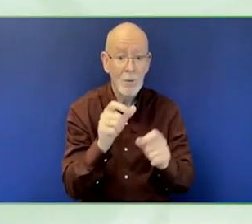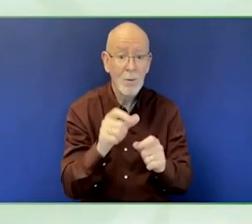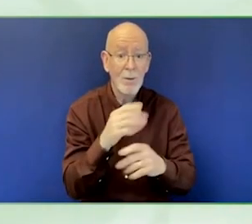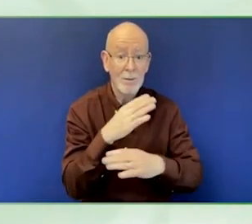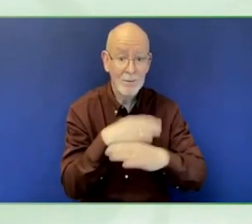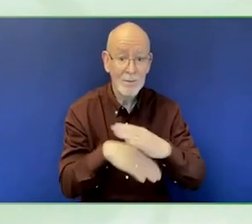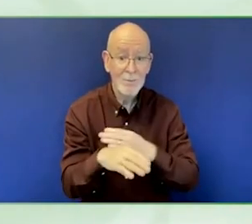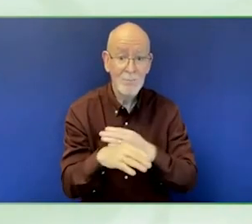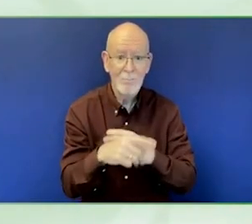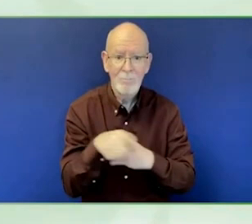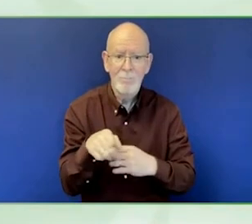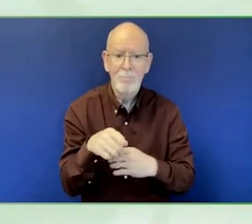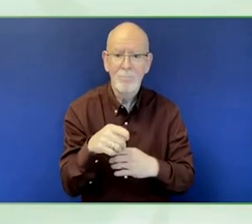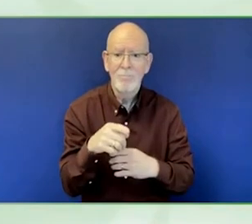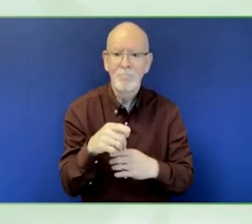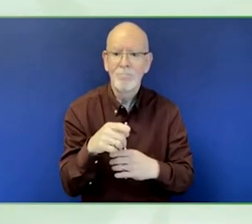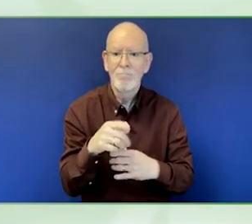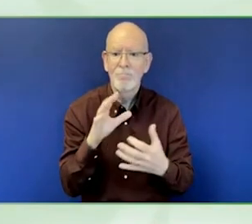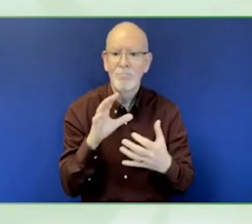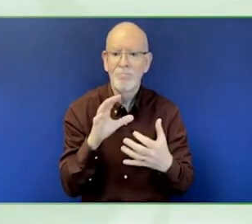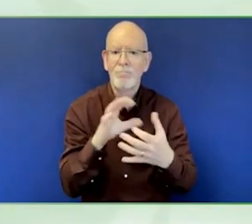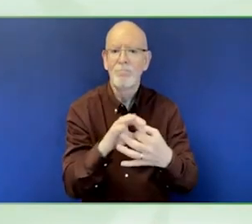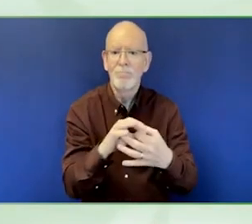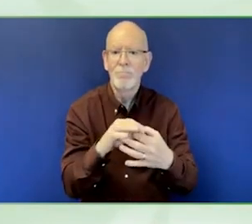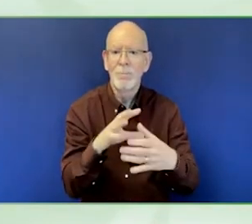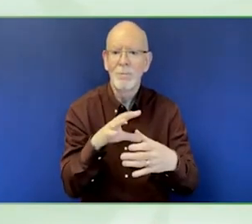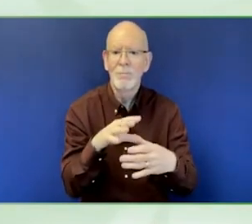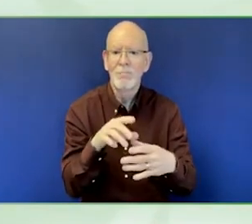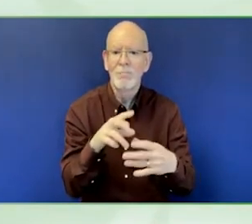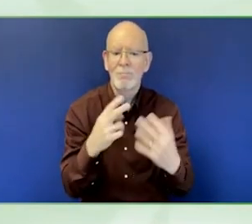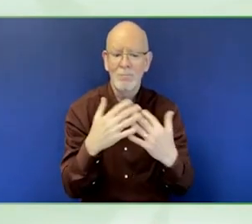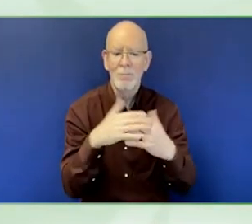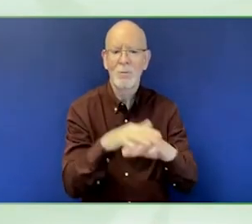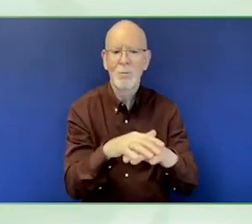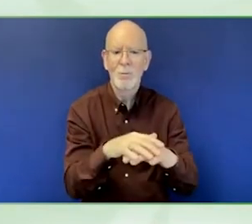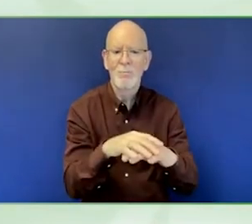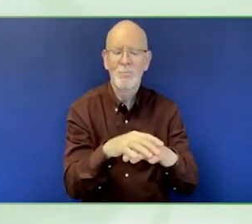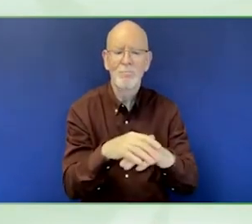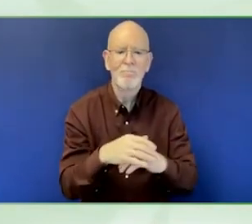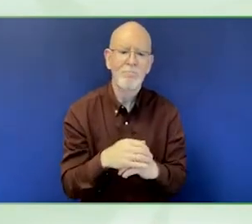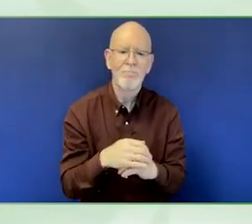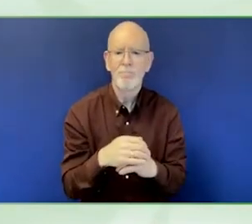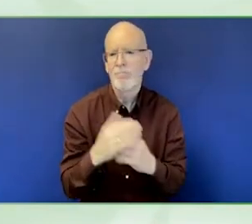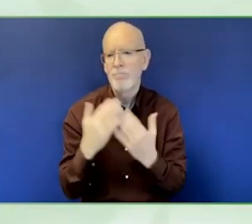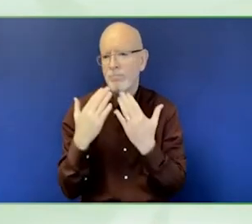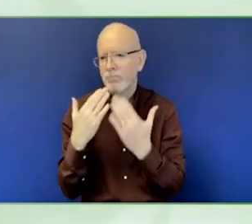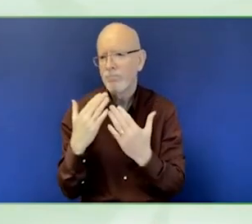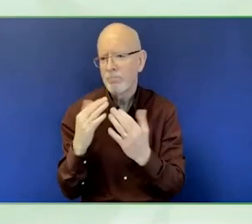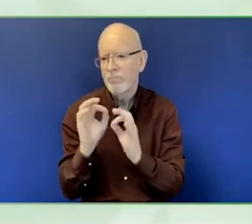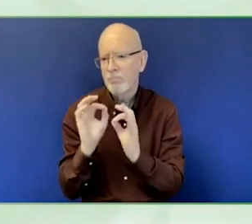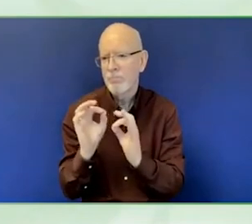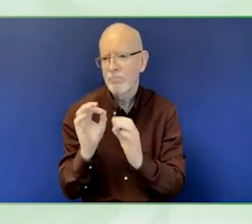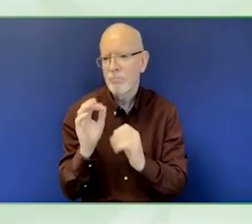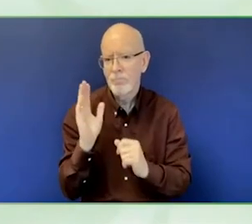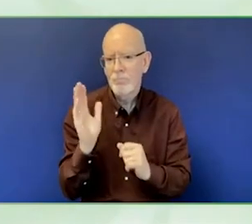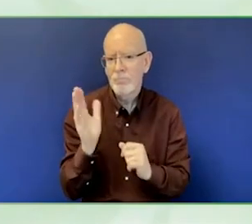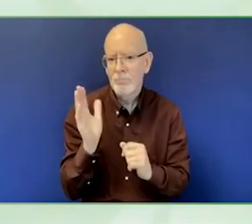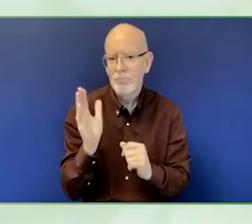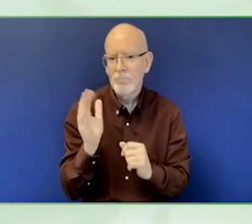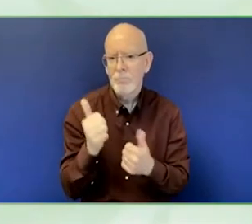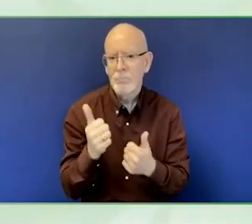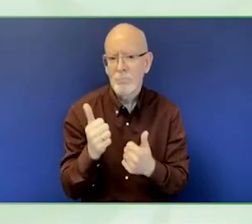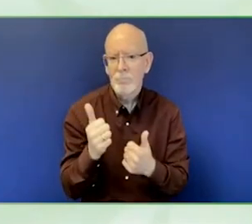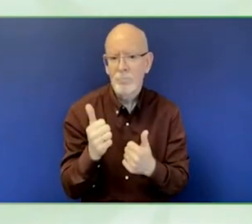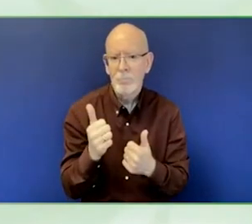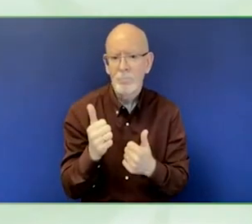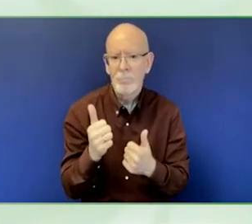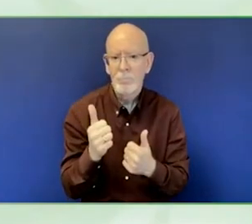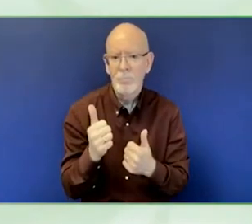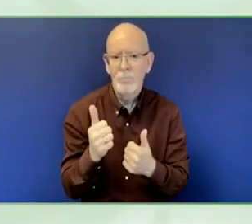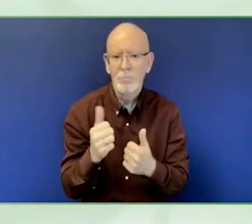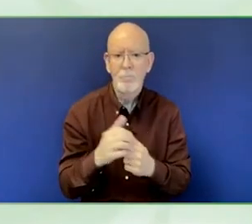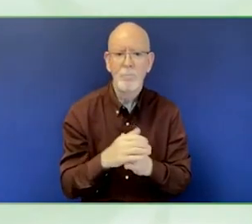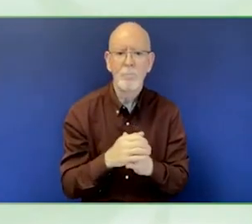Ford's approach, holding teams accountable, looking at the wider